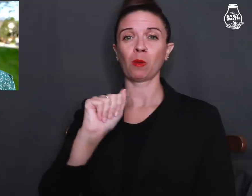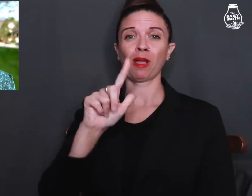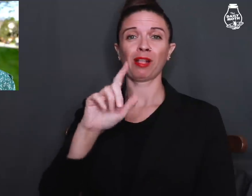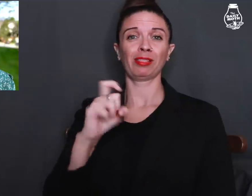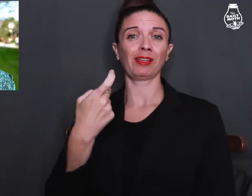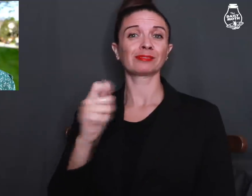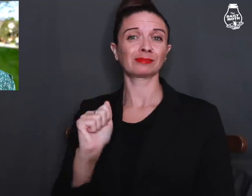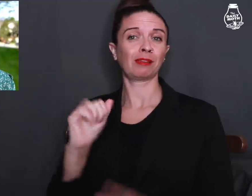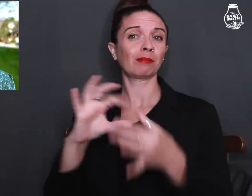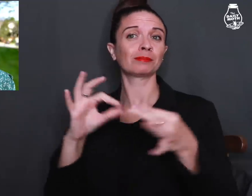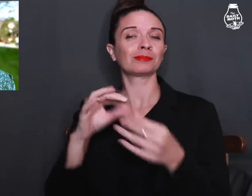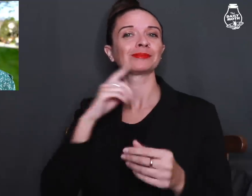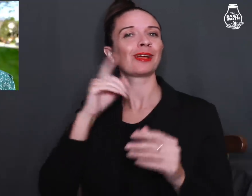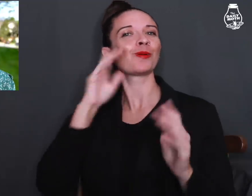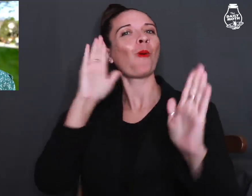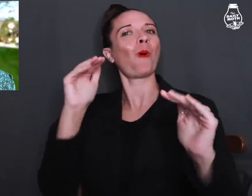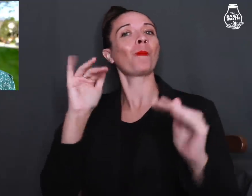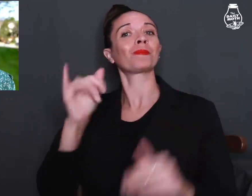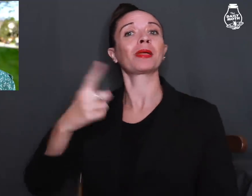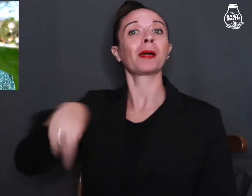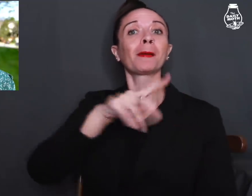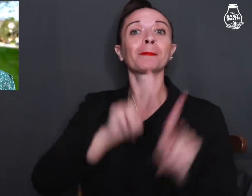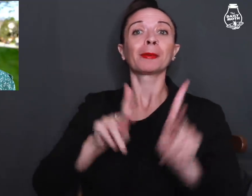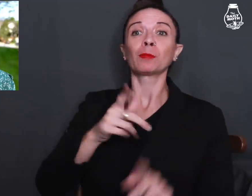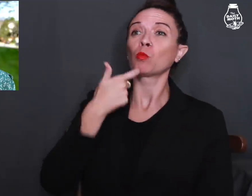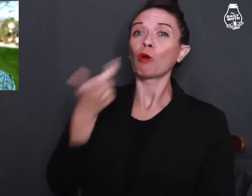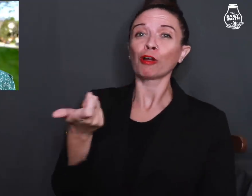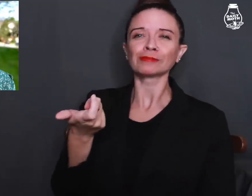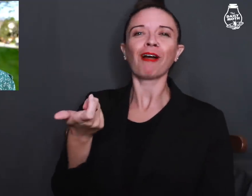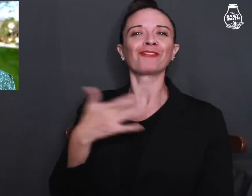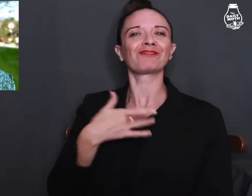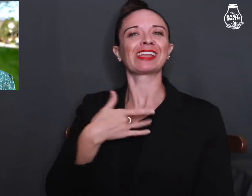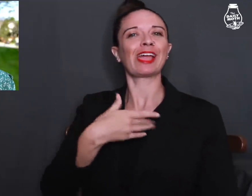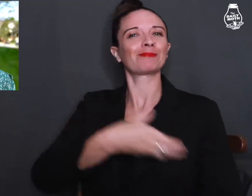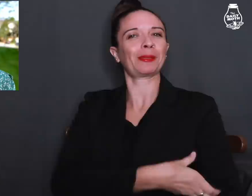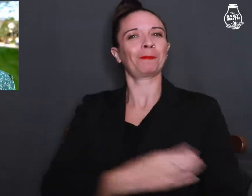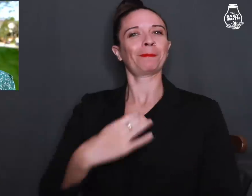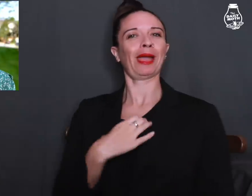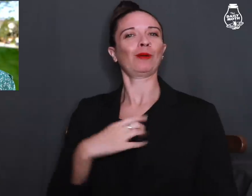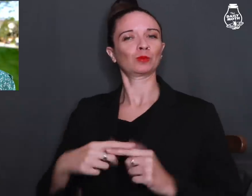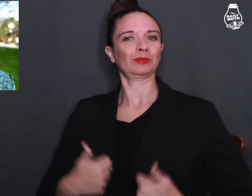Alexa hopes that the viewers will be empowered to